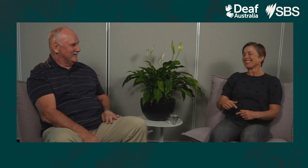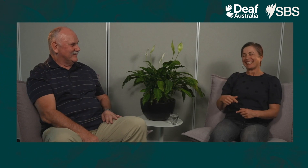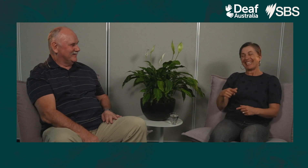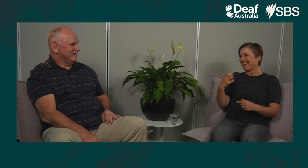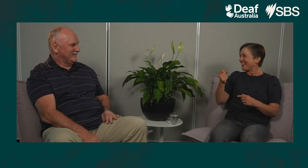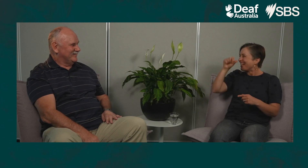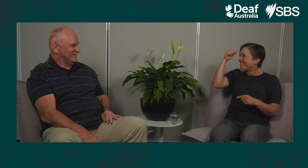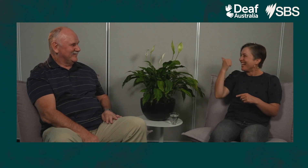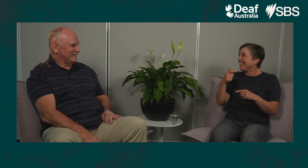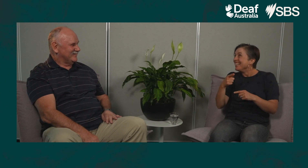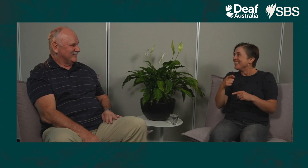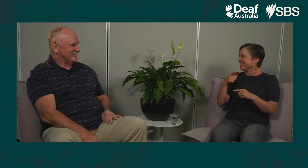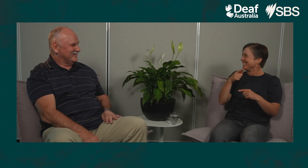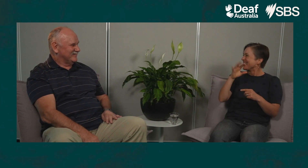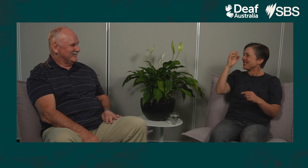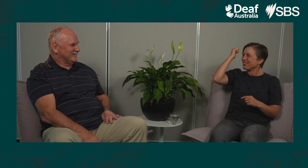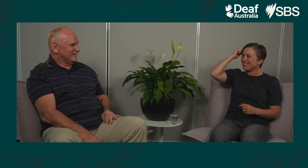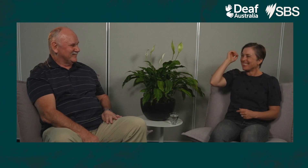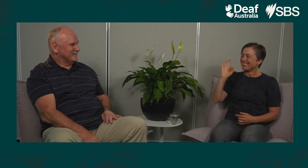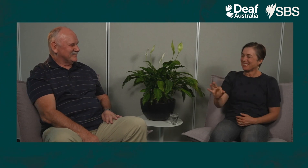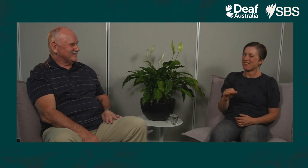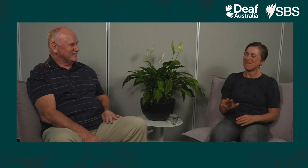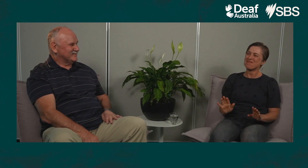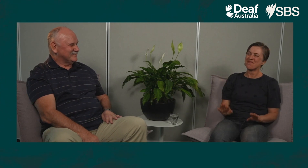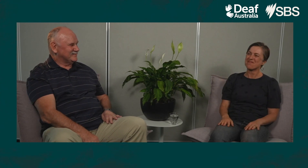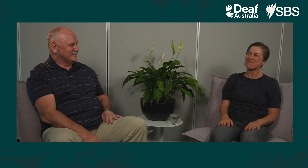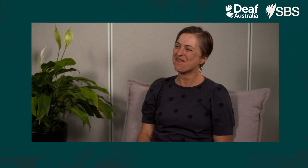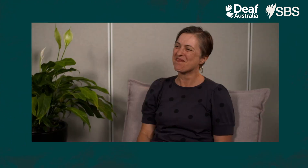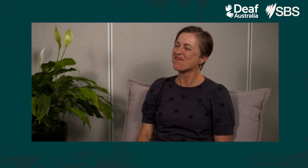Children are pretty clever aren't they?